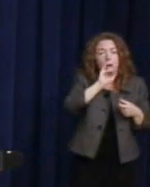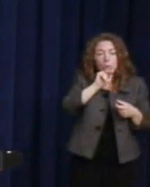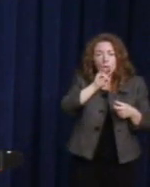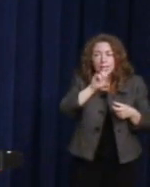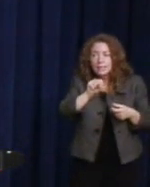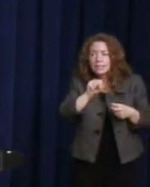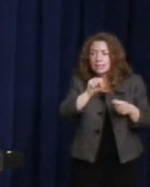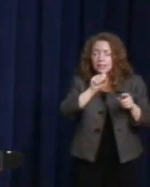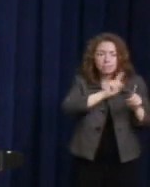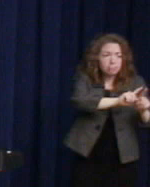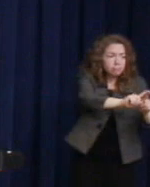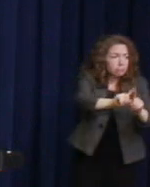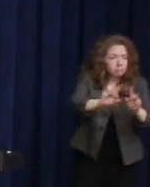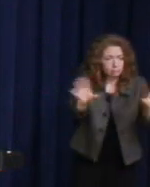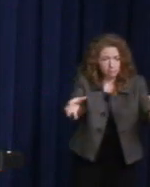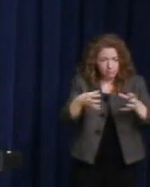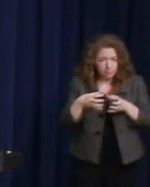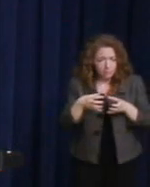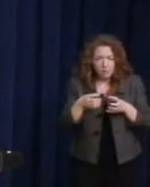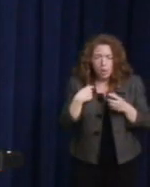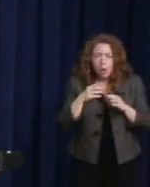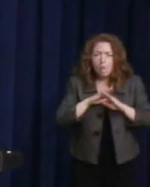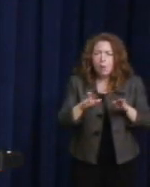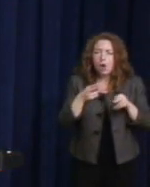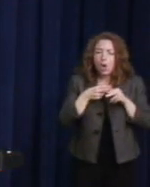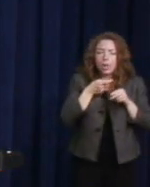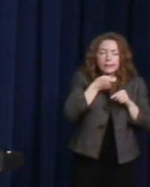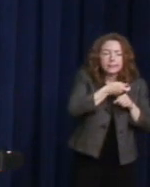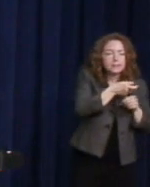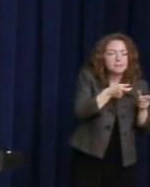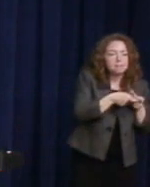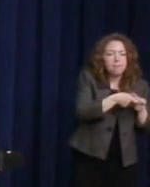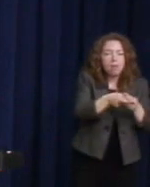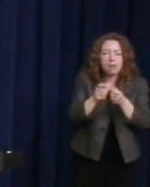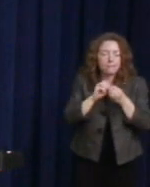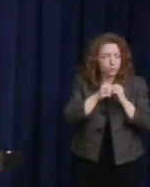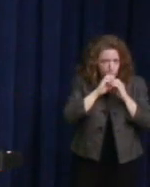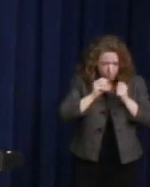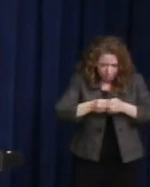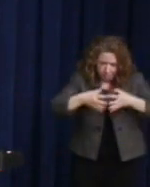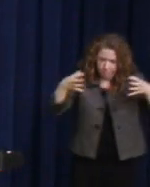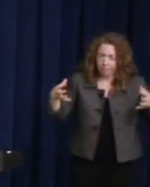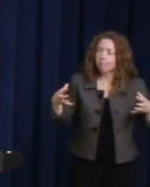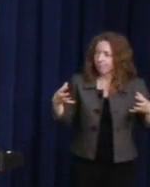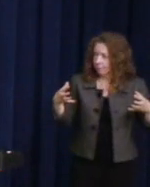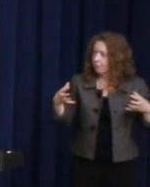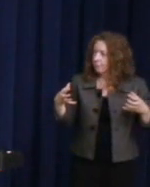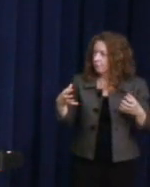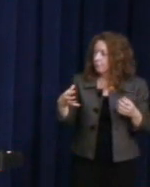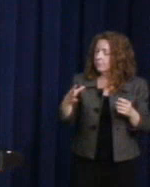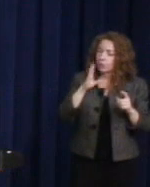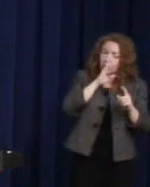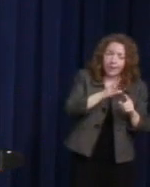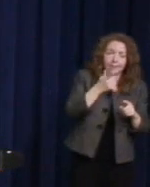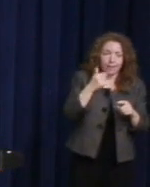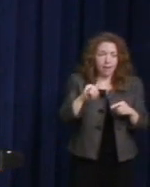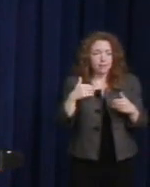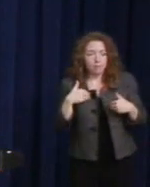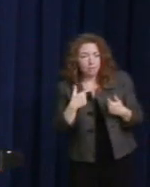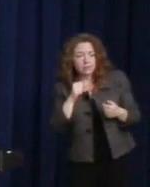We would be the majority. Straight, gay, young, senior, disabled,